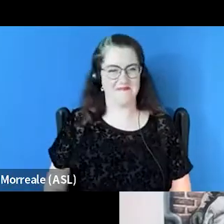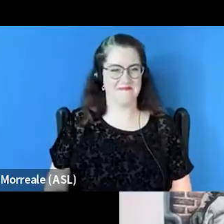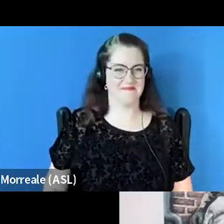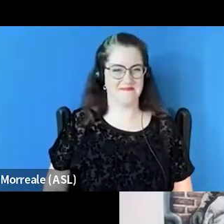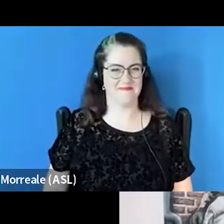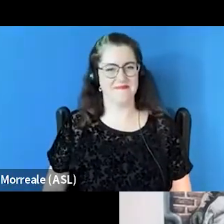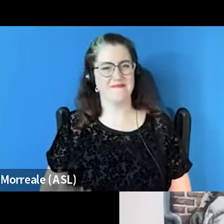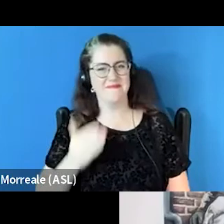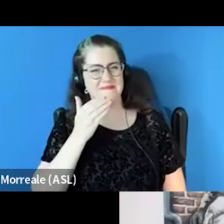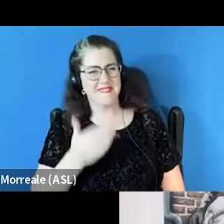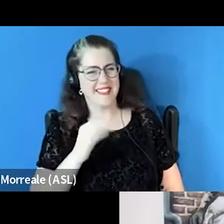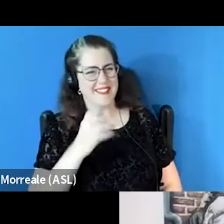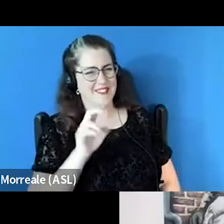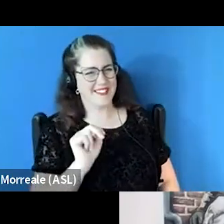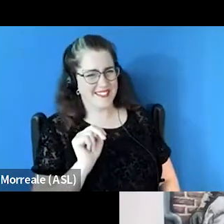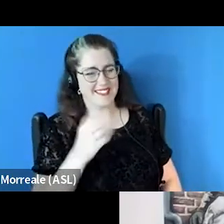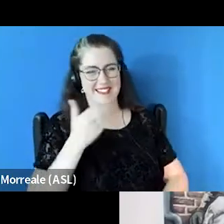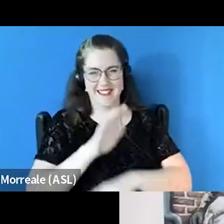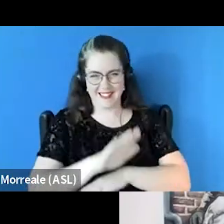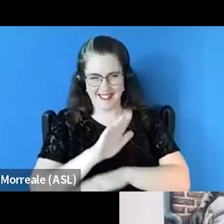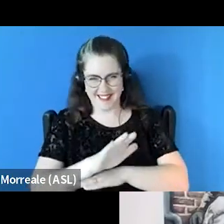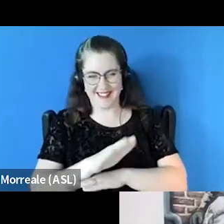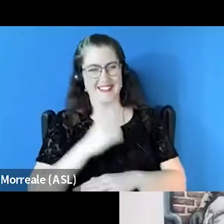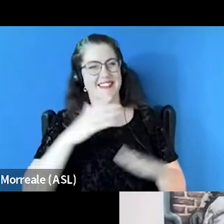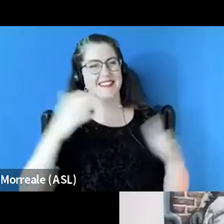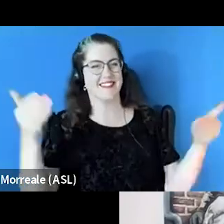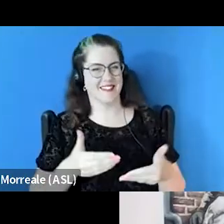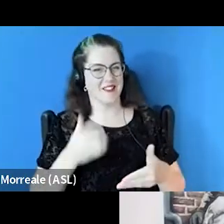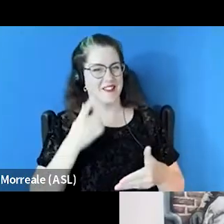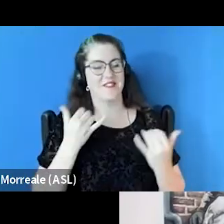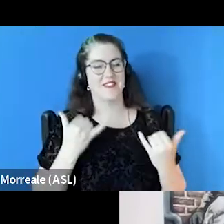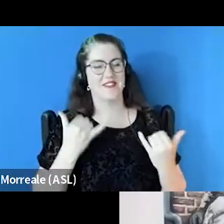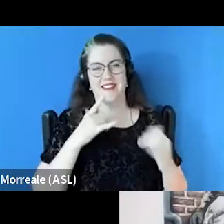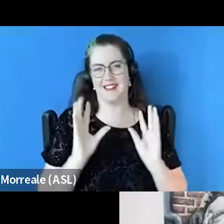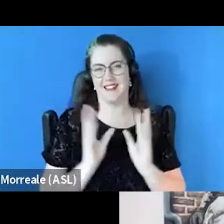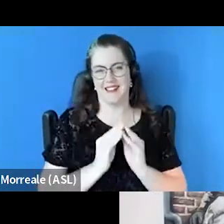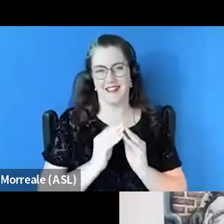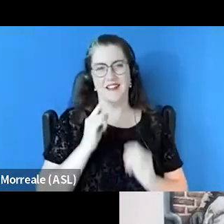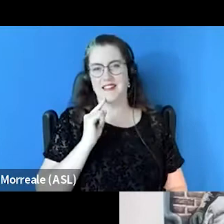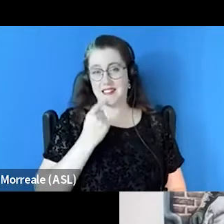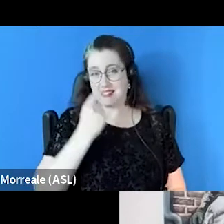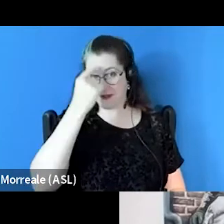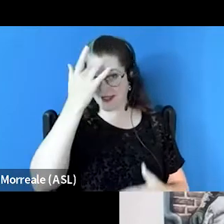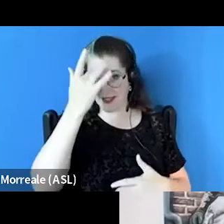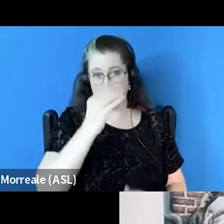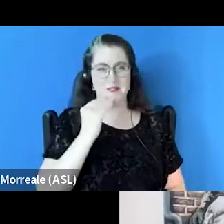Thanks, Jen. Good afternoon and welcome to our webinar on serious mental illness and homelessness.